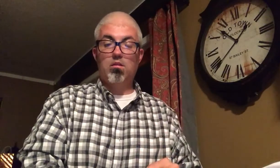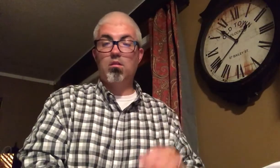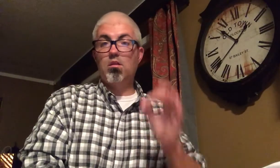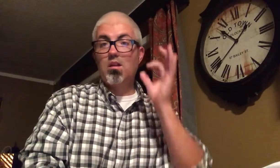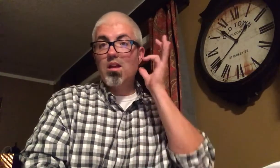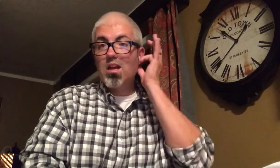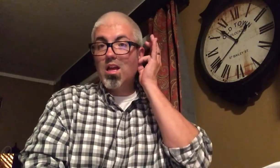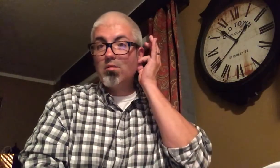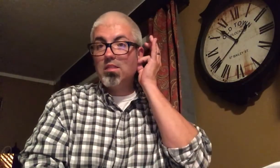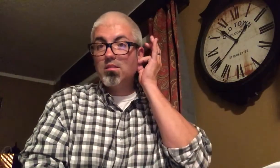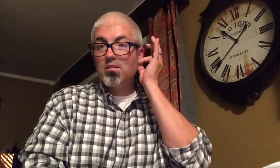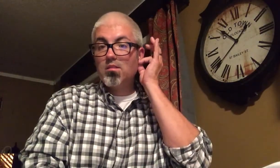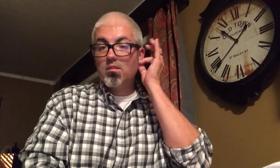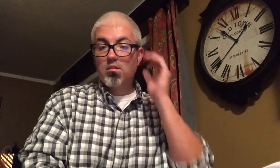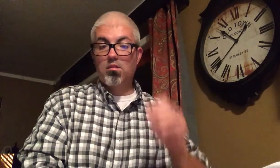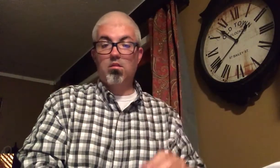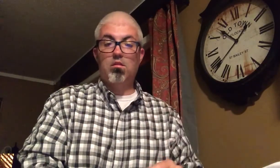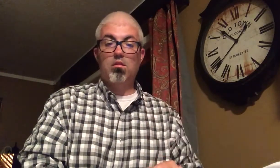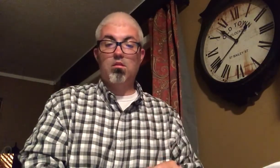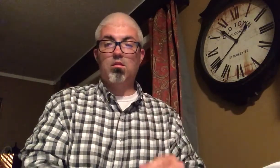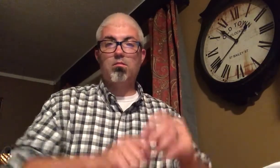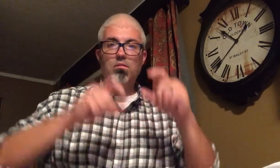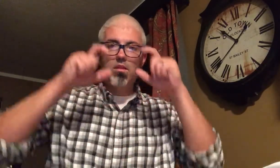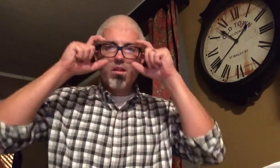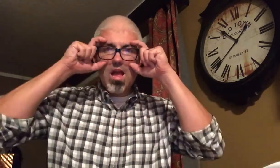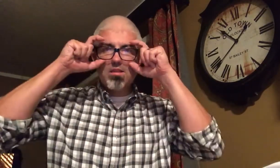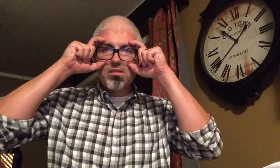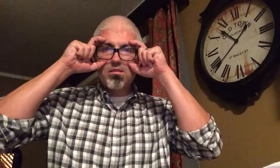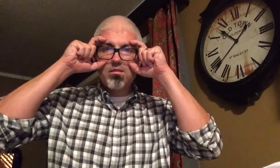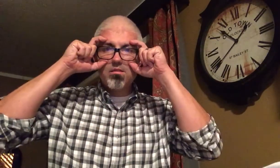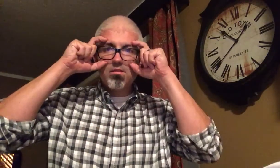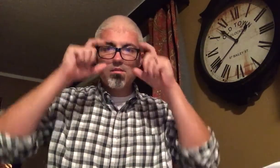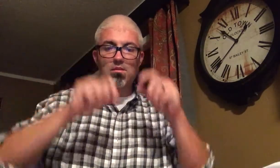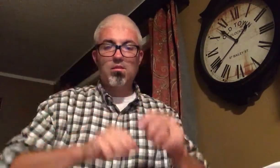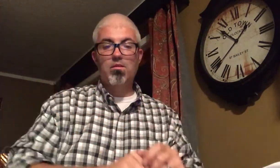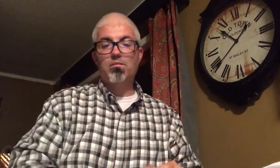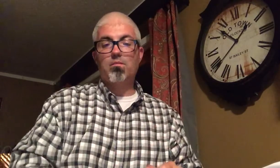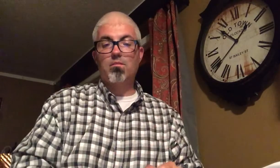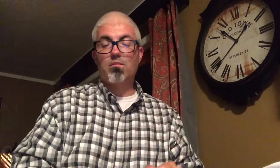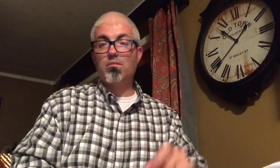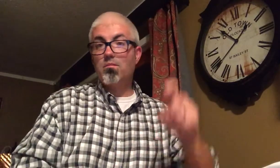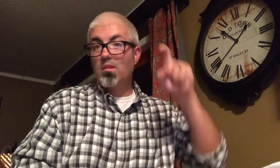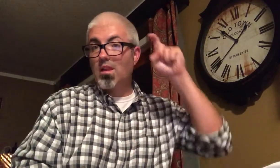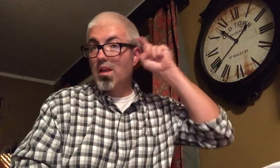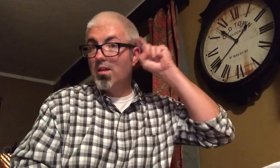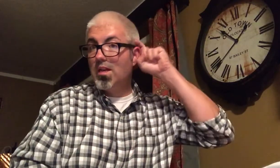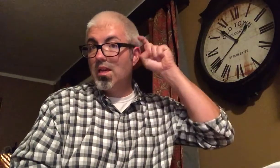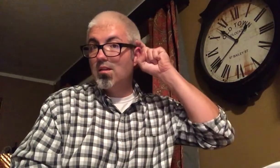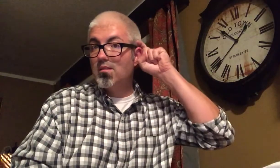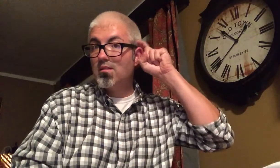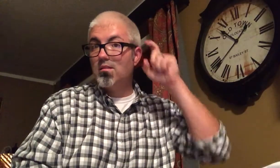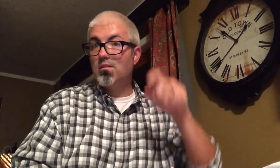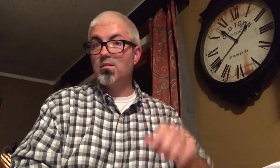EARRINGS GLASSES HEARING AID